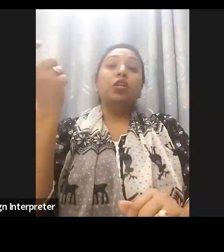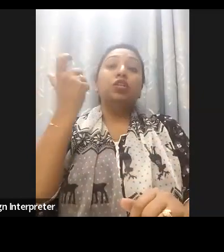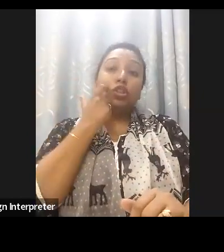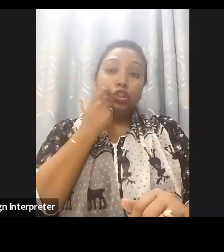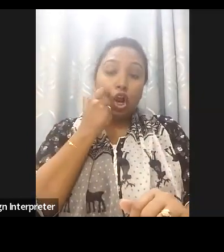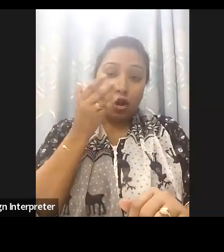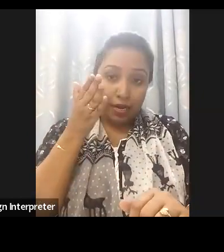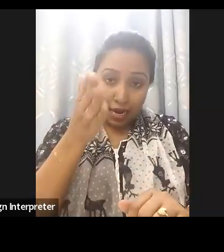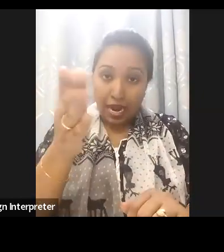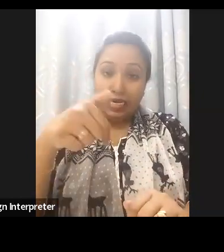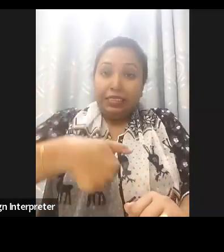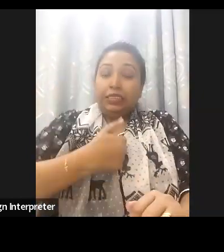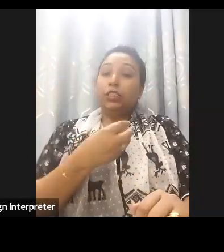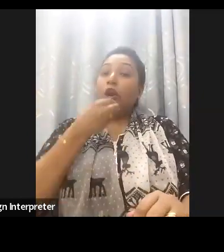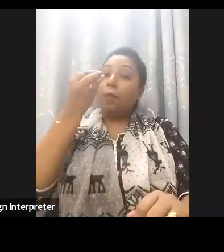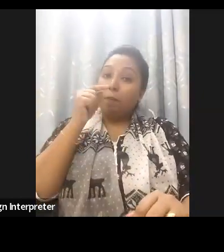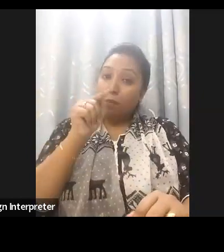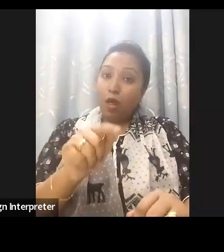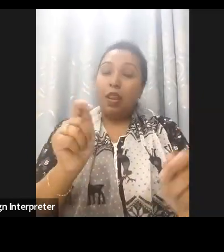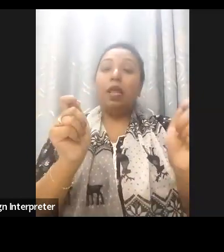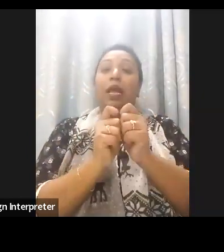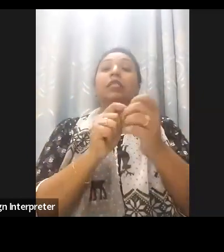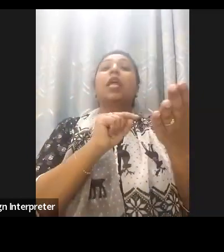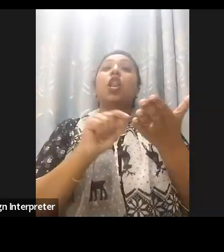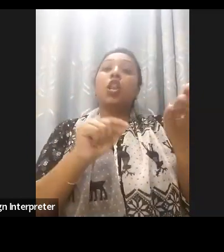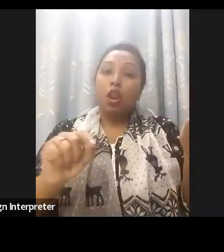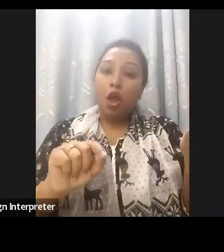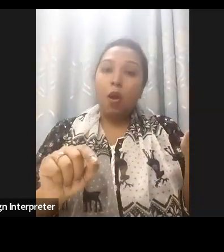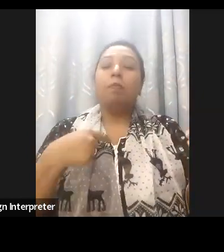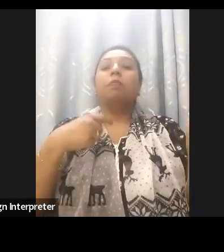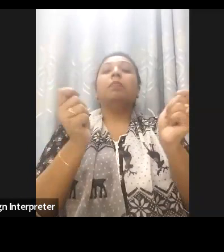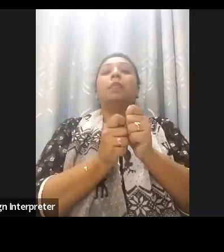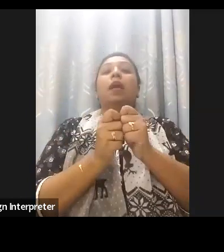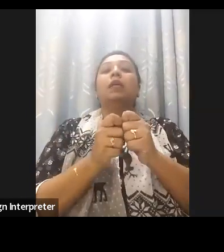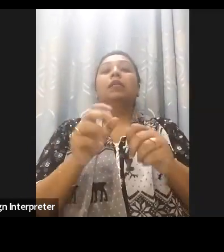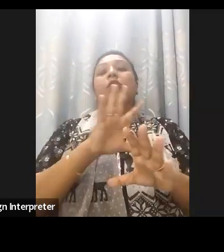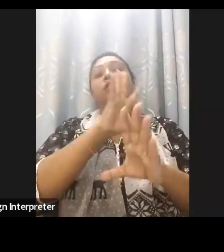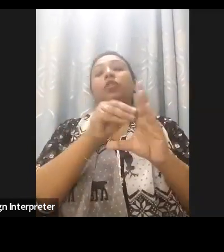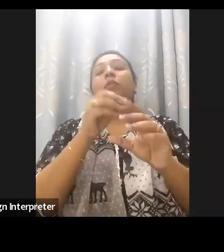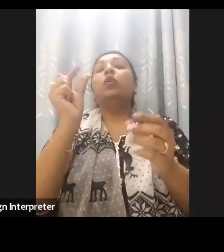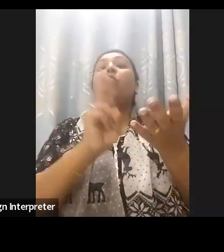to the principles of digital accessibility according to the disposition of the CRPD again